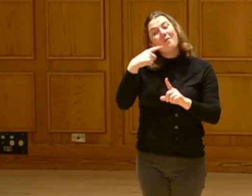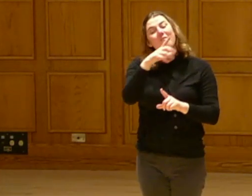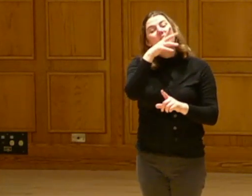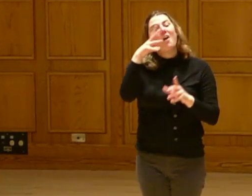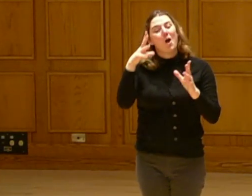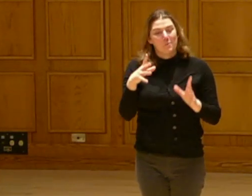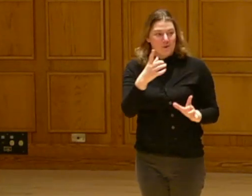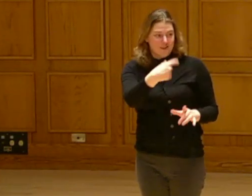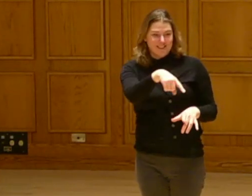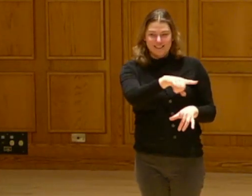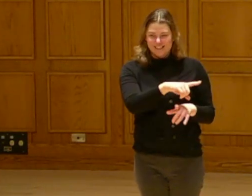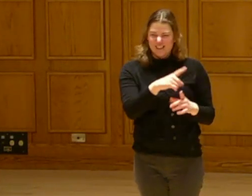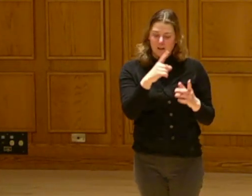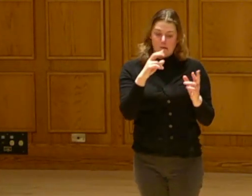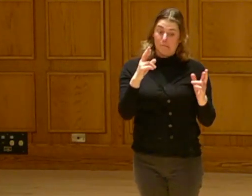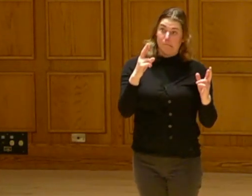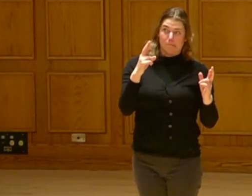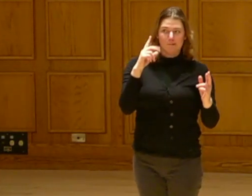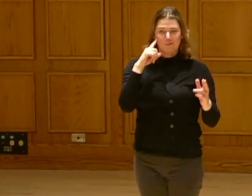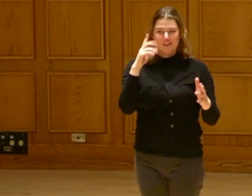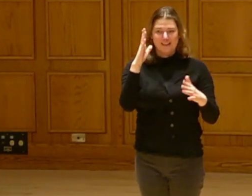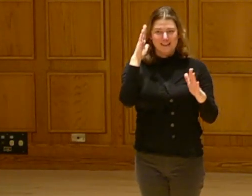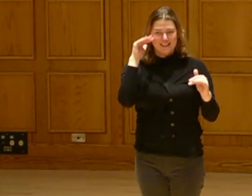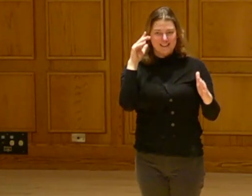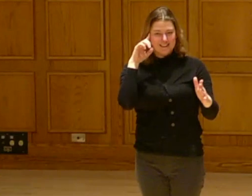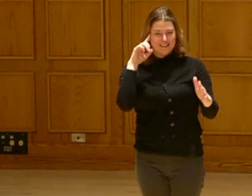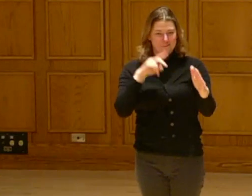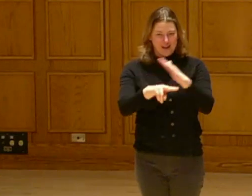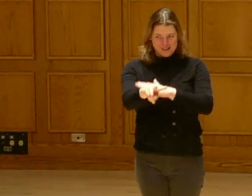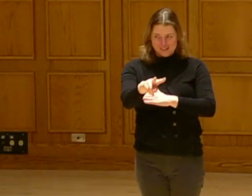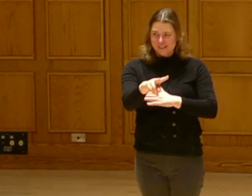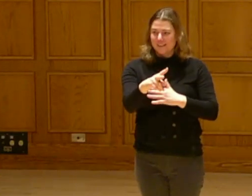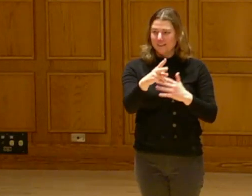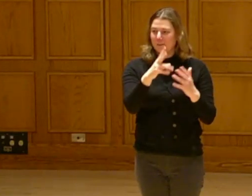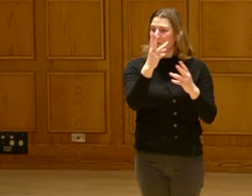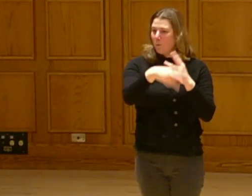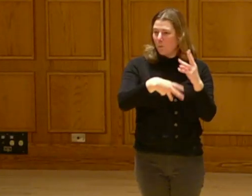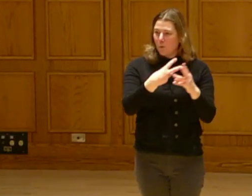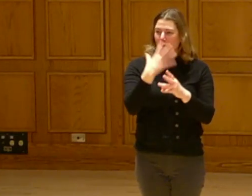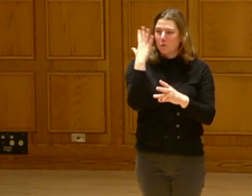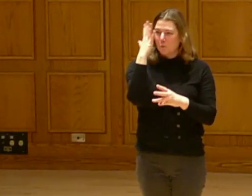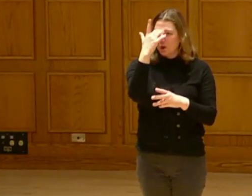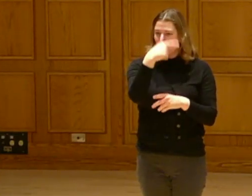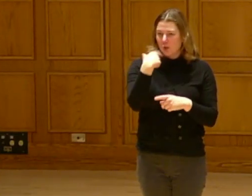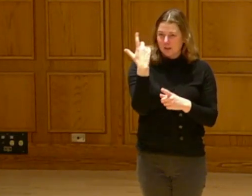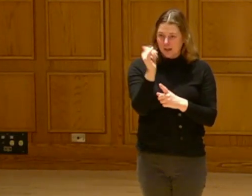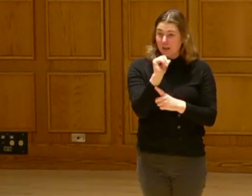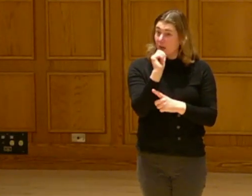about what to expect and sort of the grand scheme and visions of what the world could look like.